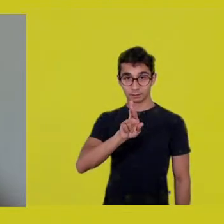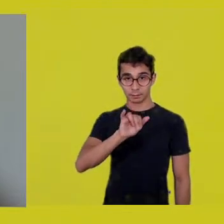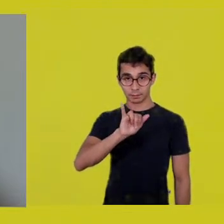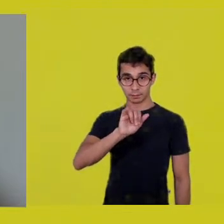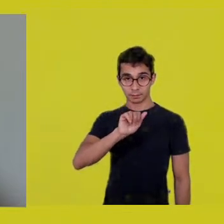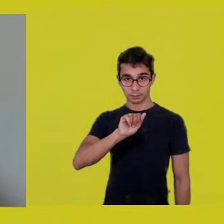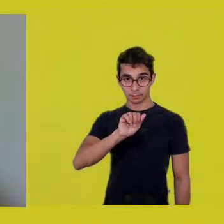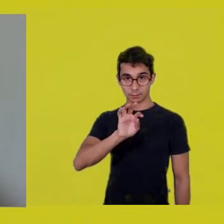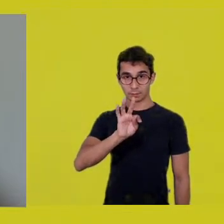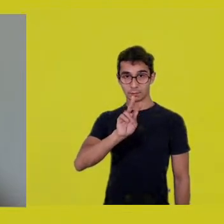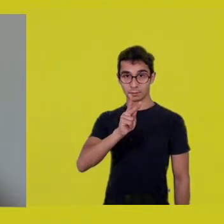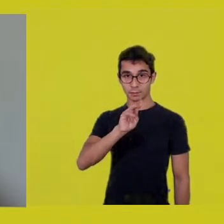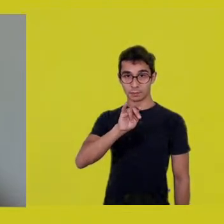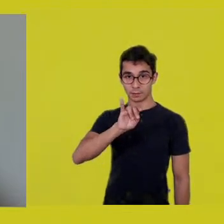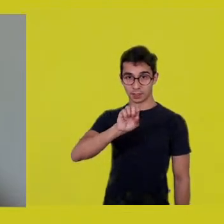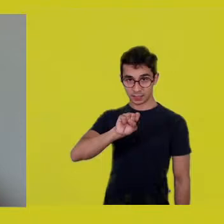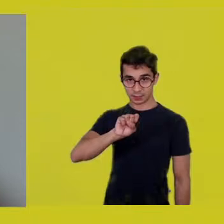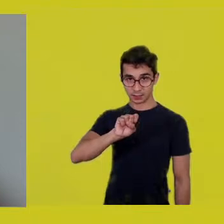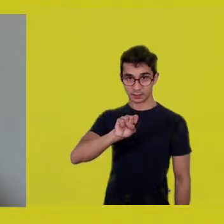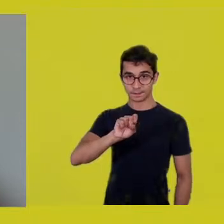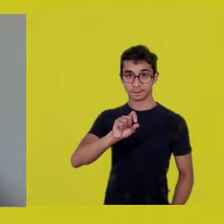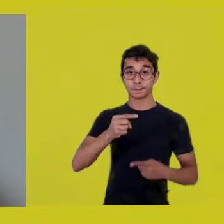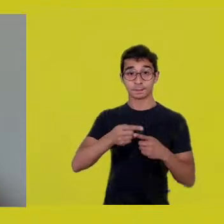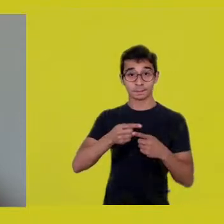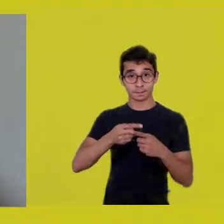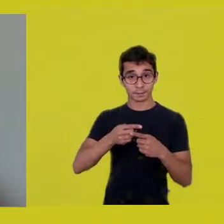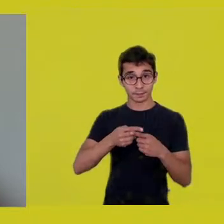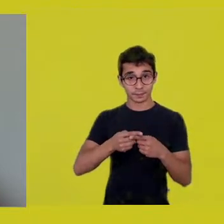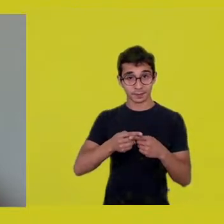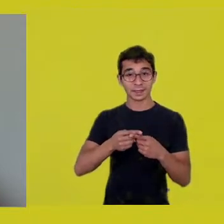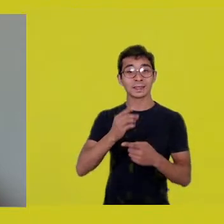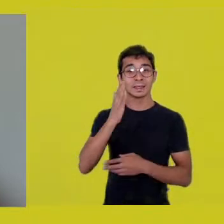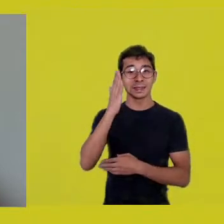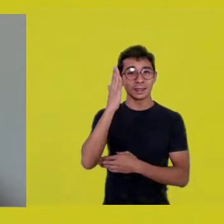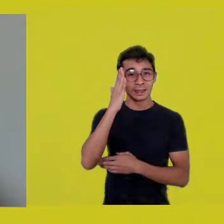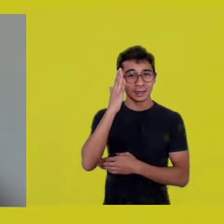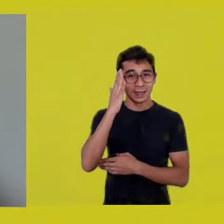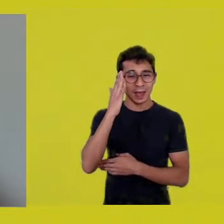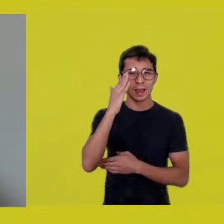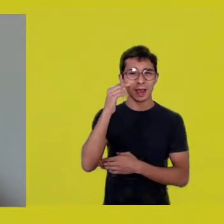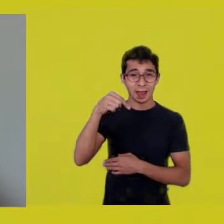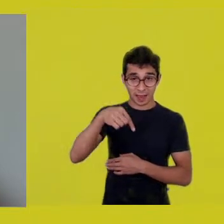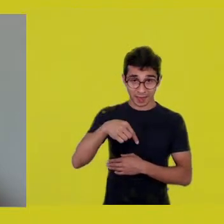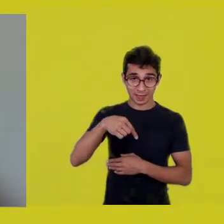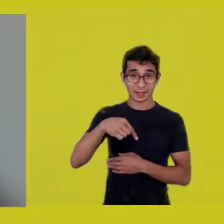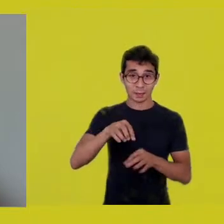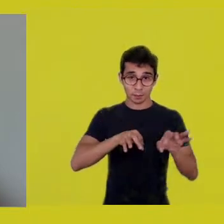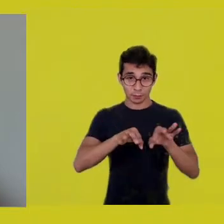that in this constellation of wonderful people integrating